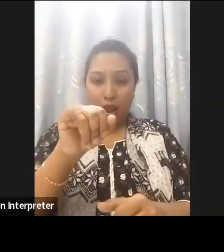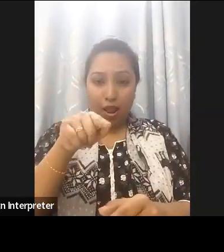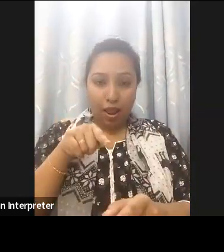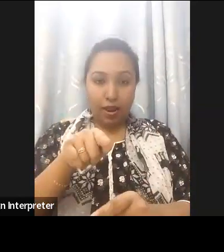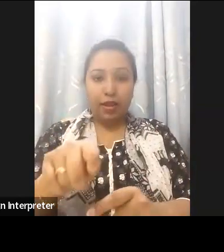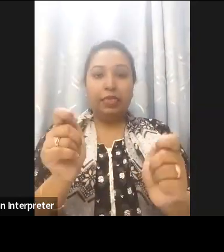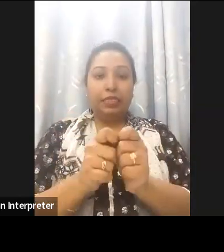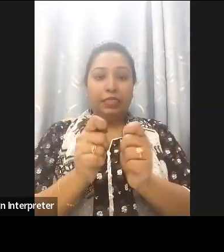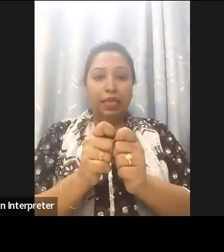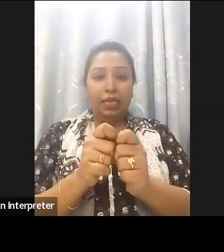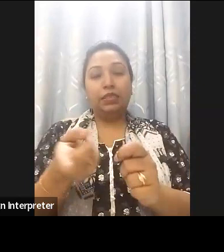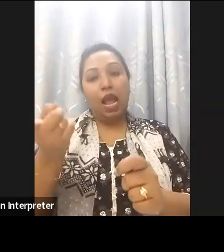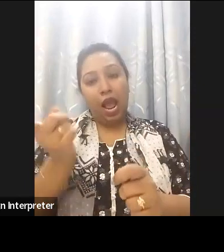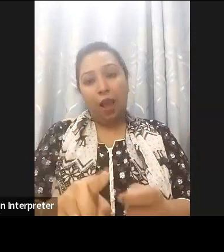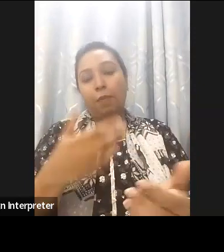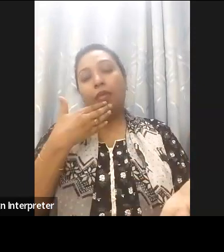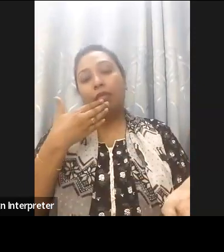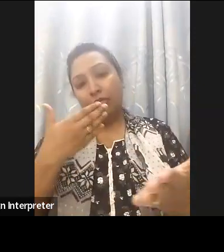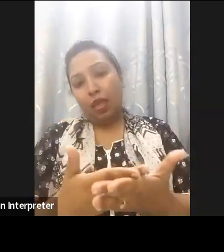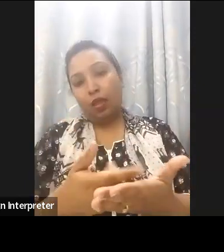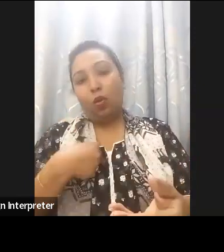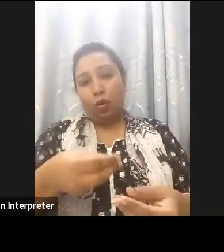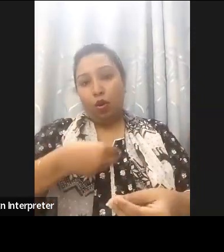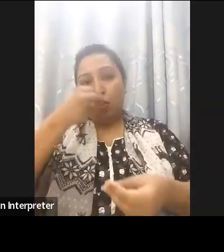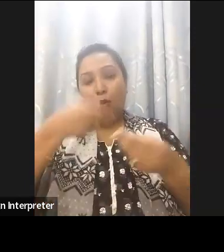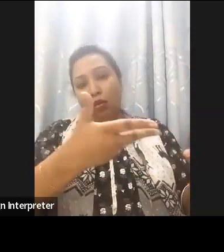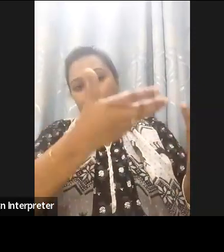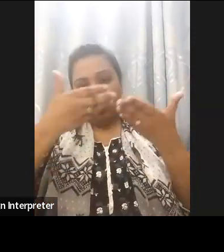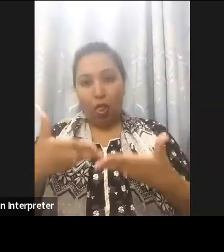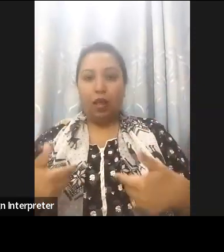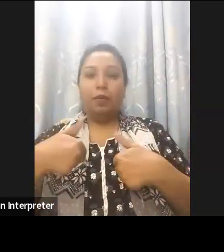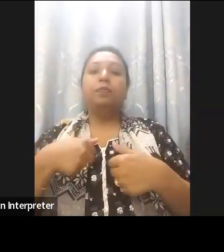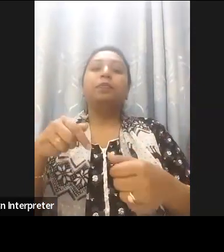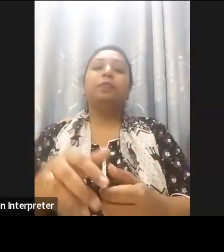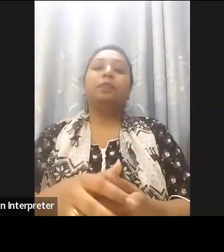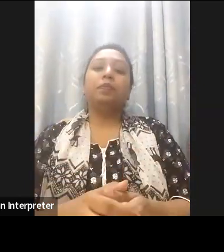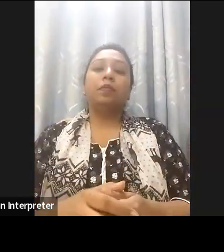and also express my heartfelt appreciation to G3ict organizing this enlightening webinar